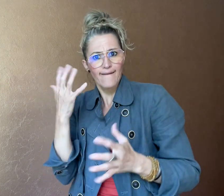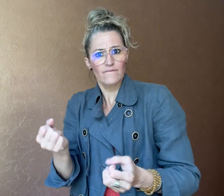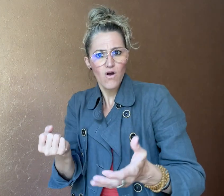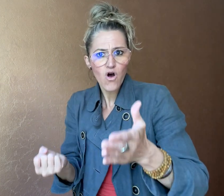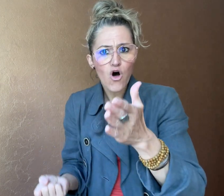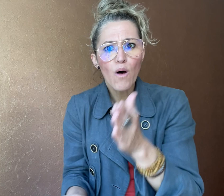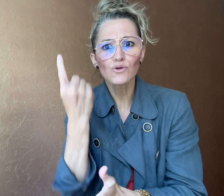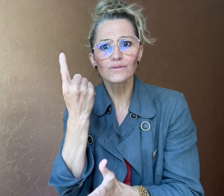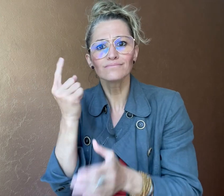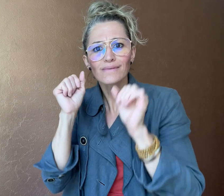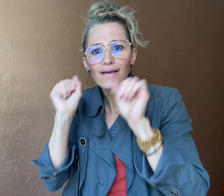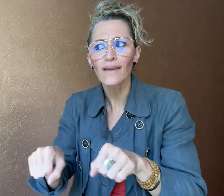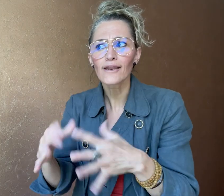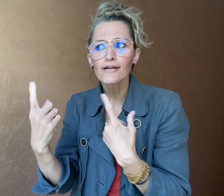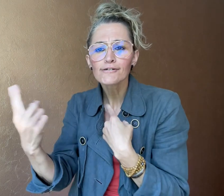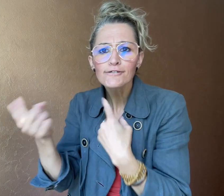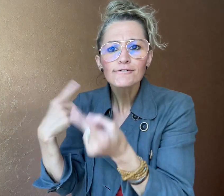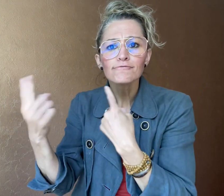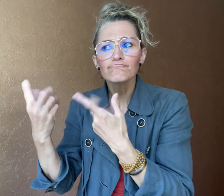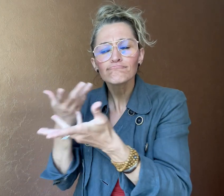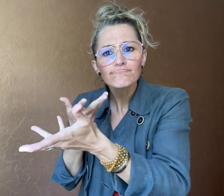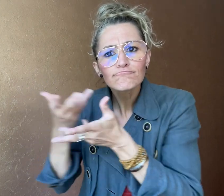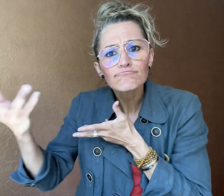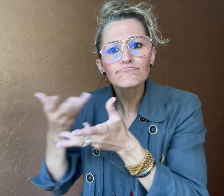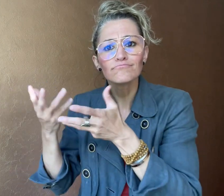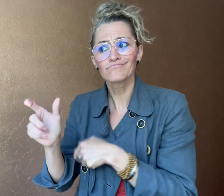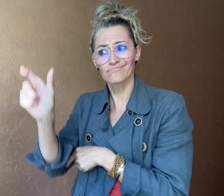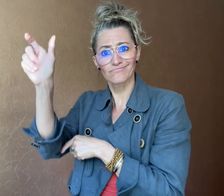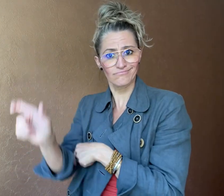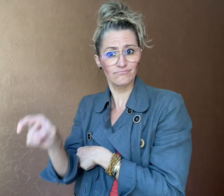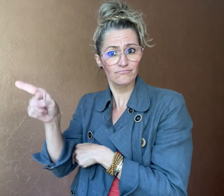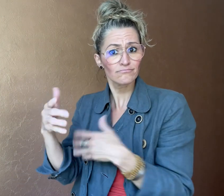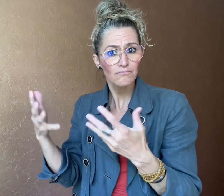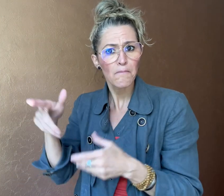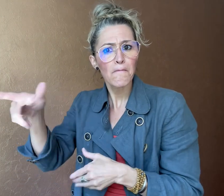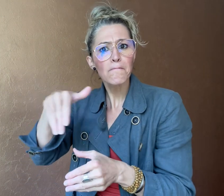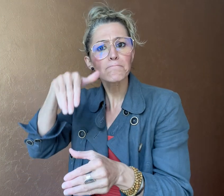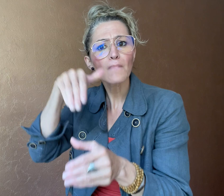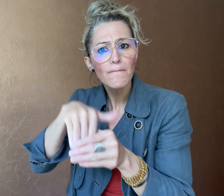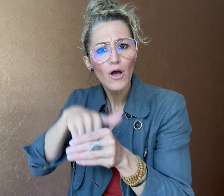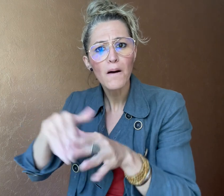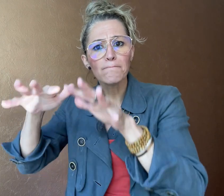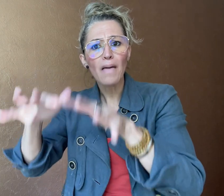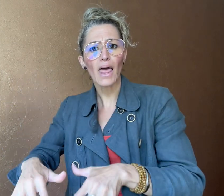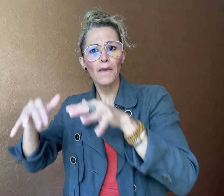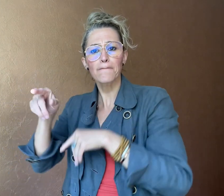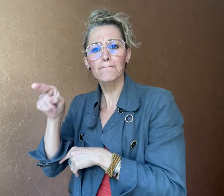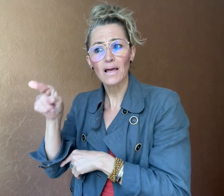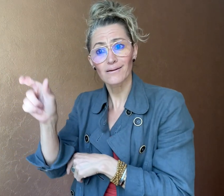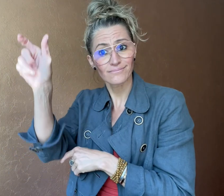He also explains that he had the opportunity to discuss